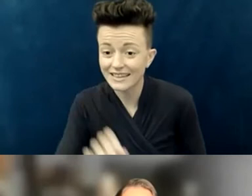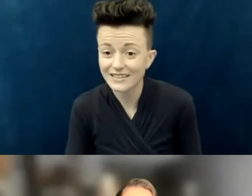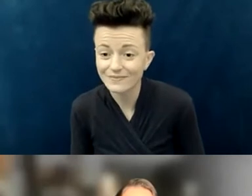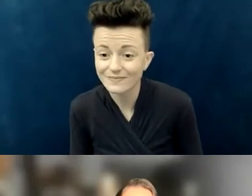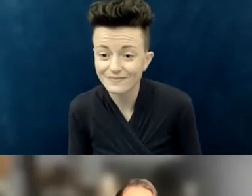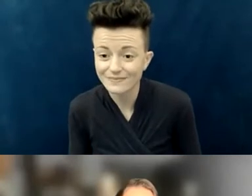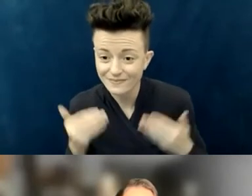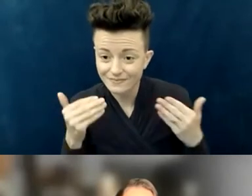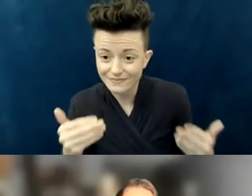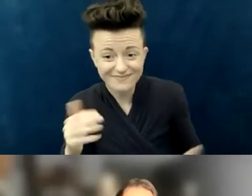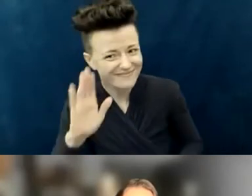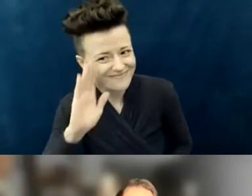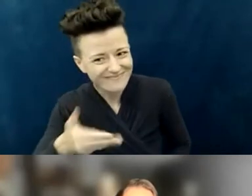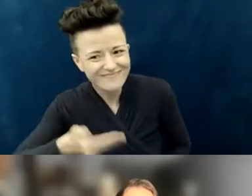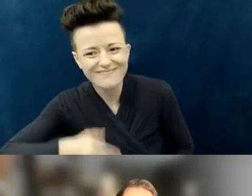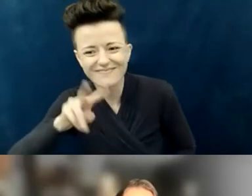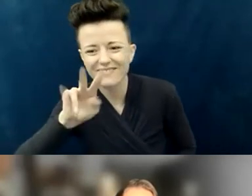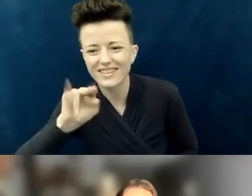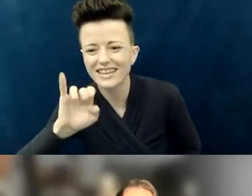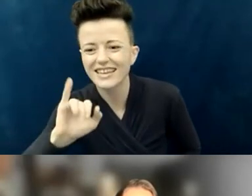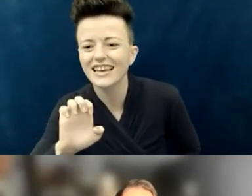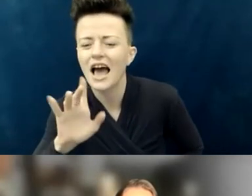A short thought, and I think I'll use the vernacular